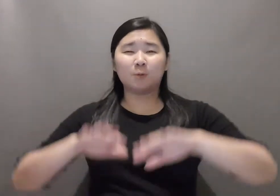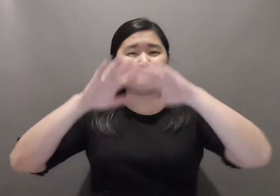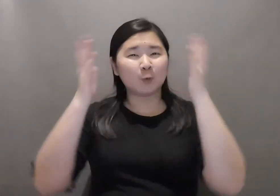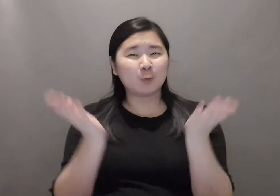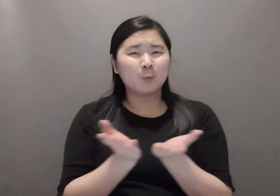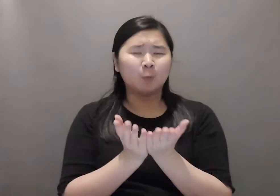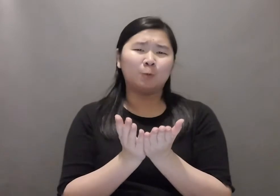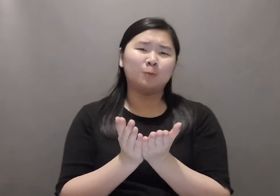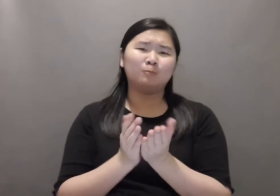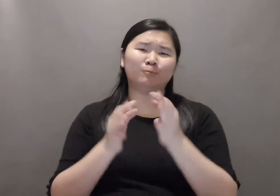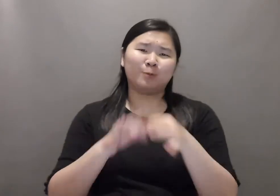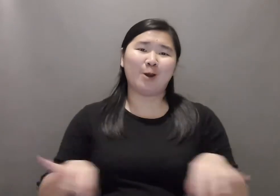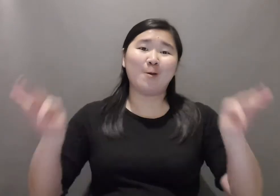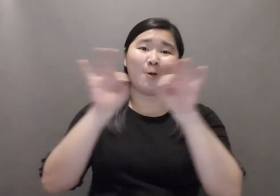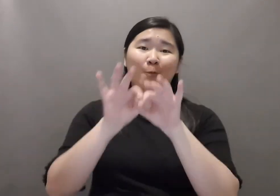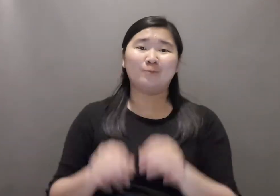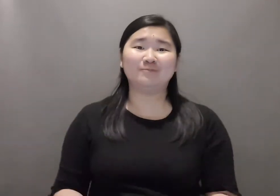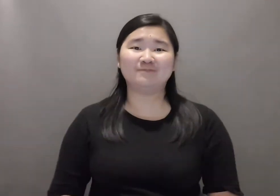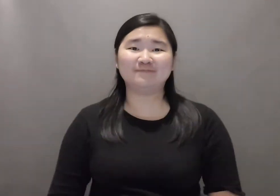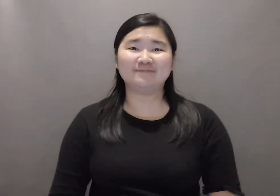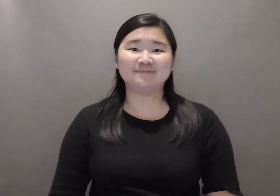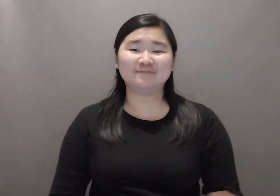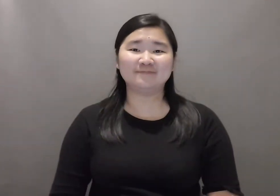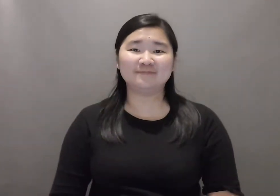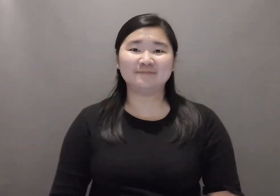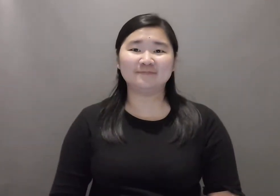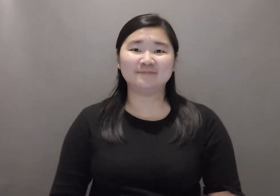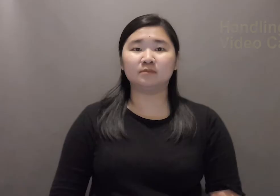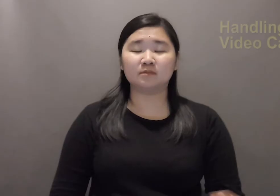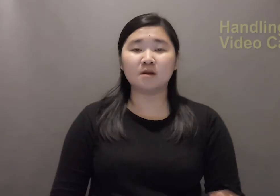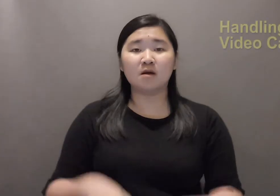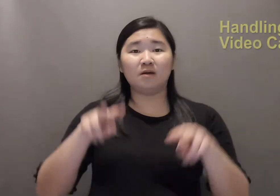All of those details are important.